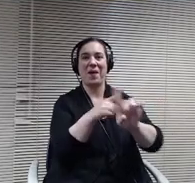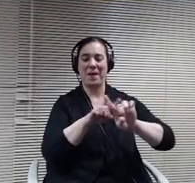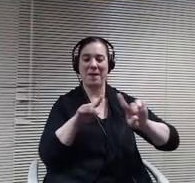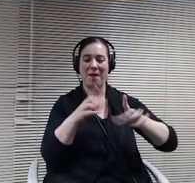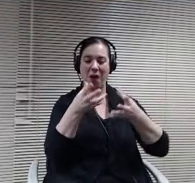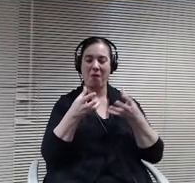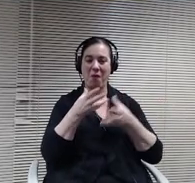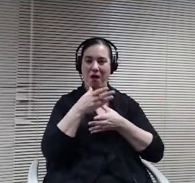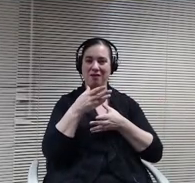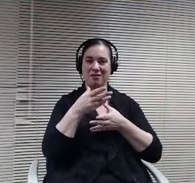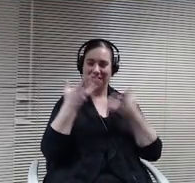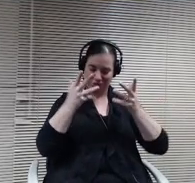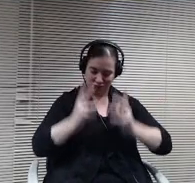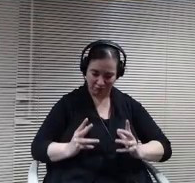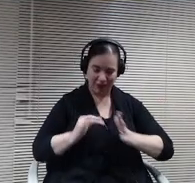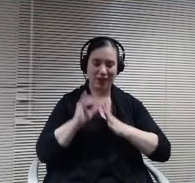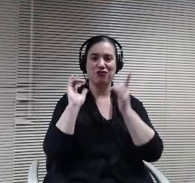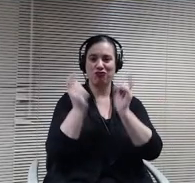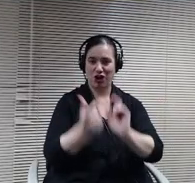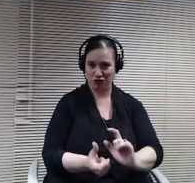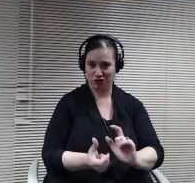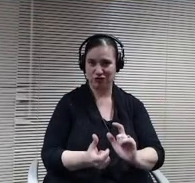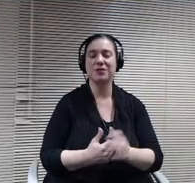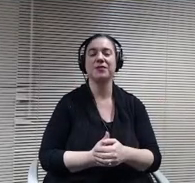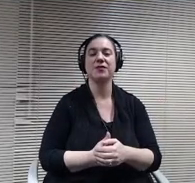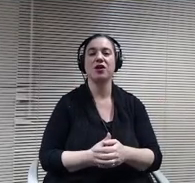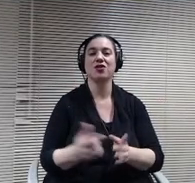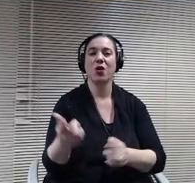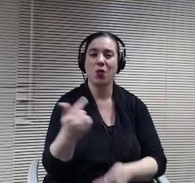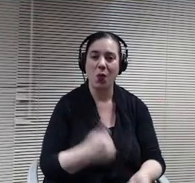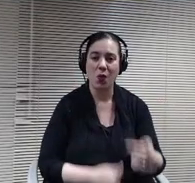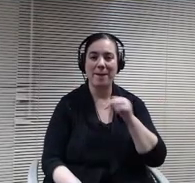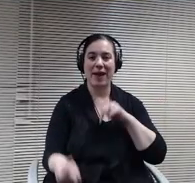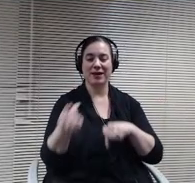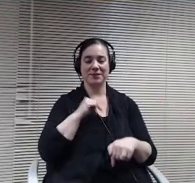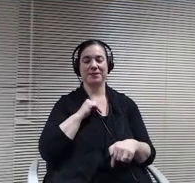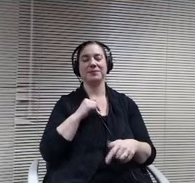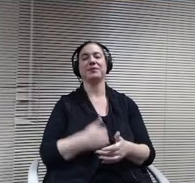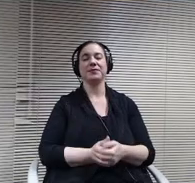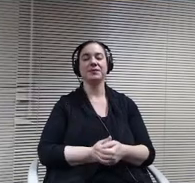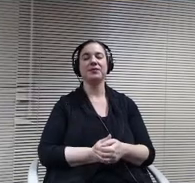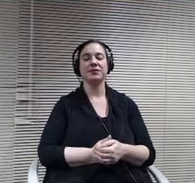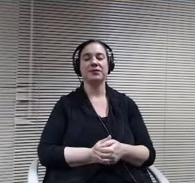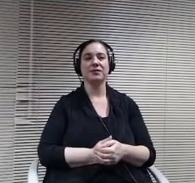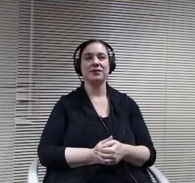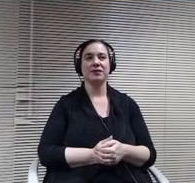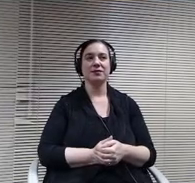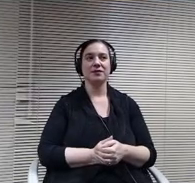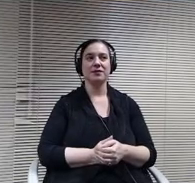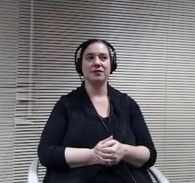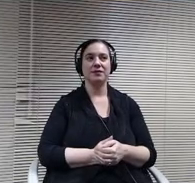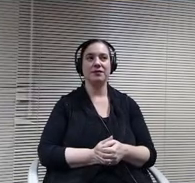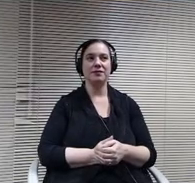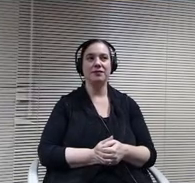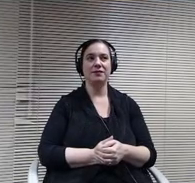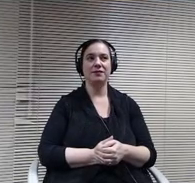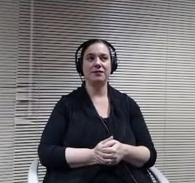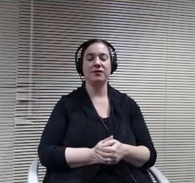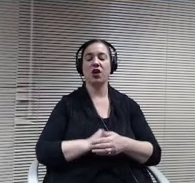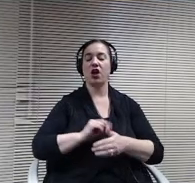complete some of those changes that have been made, so we're rolling back to the start of instruction in person again and